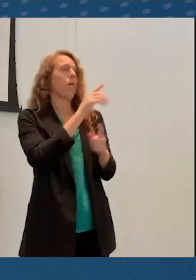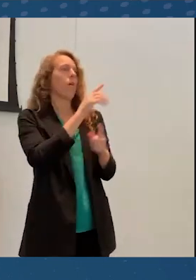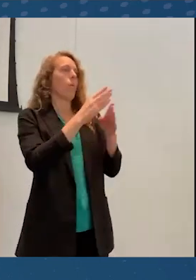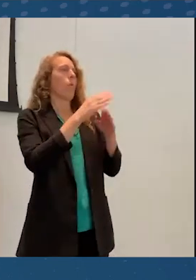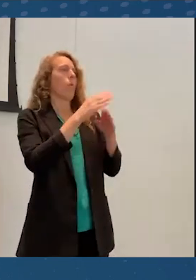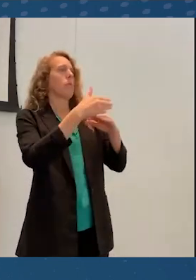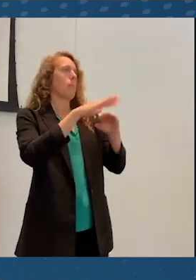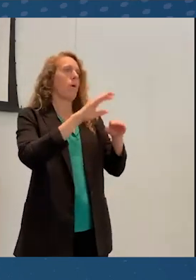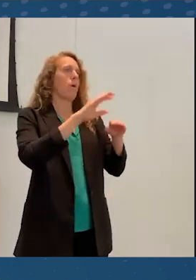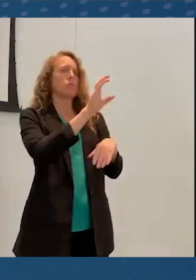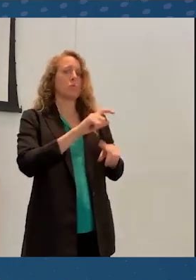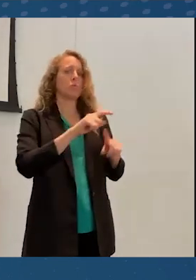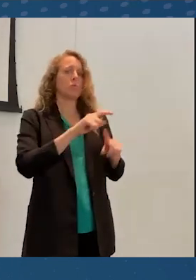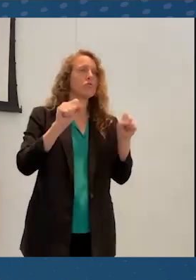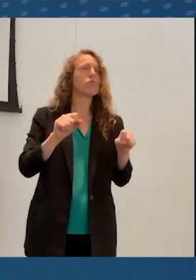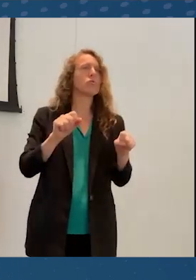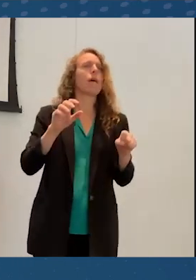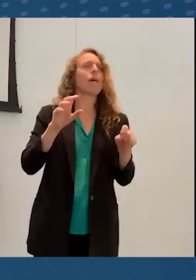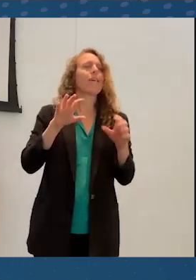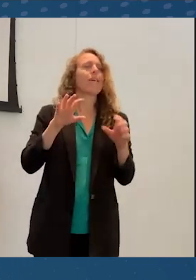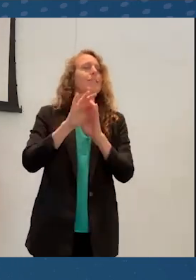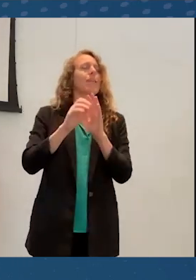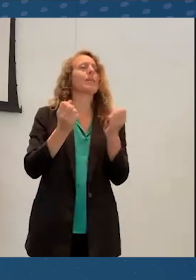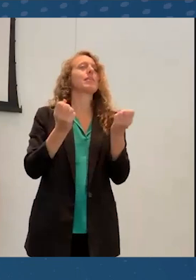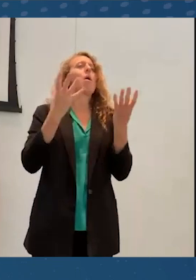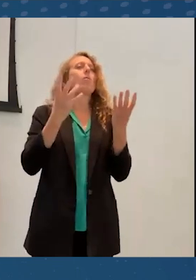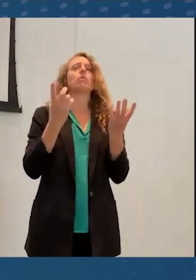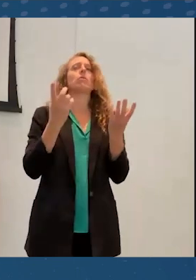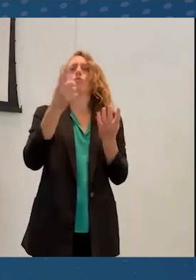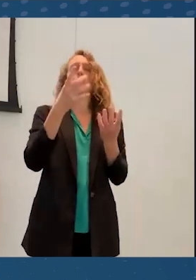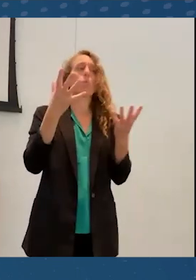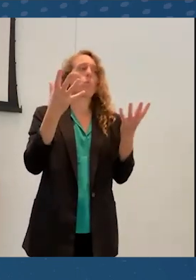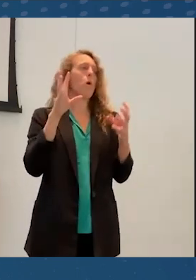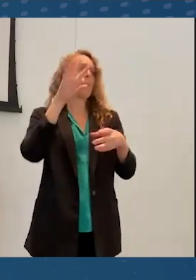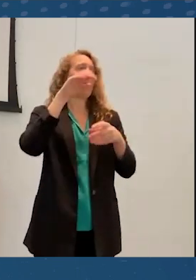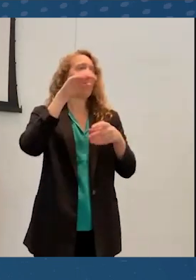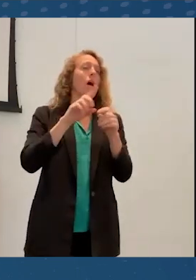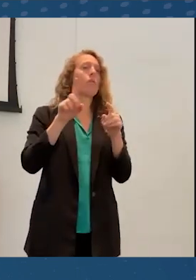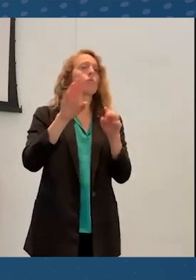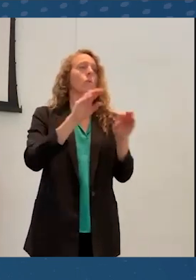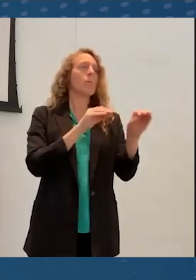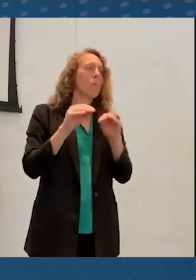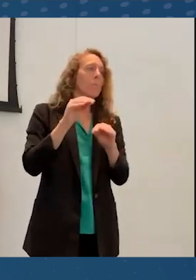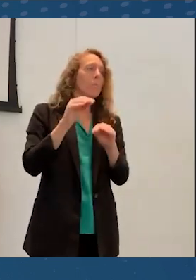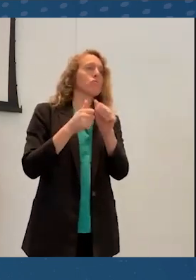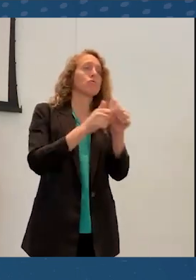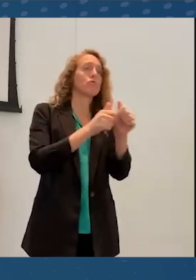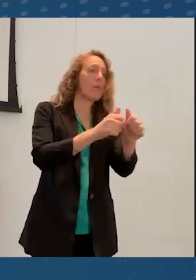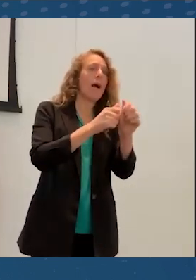your level of immersion and how your movements are tracked and represented.